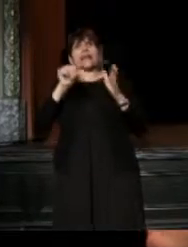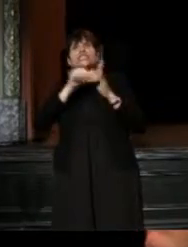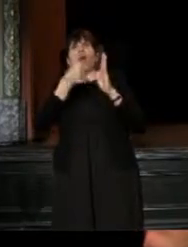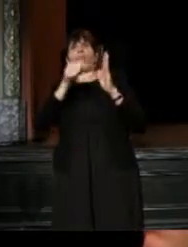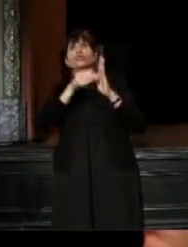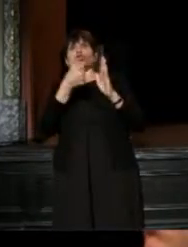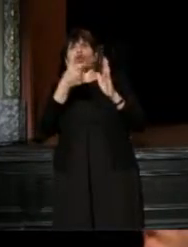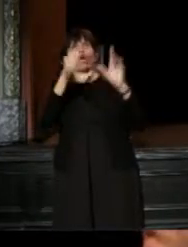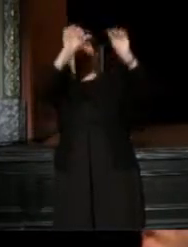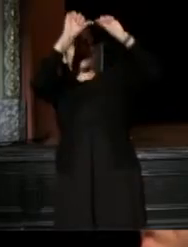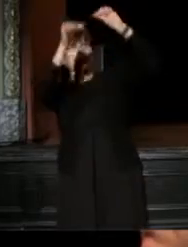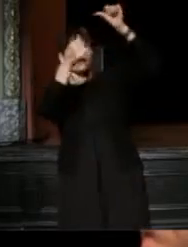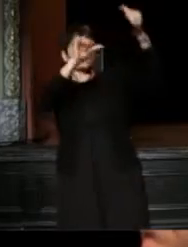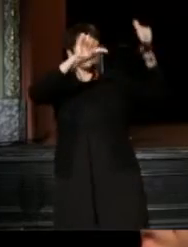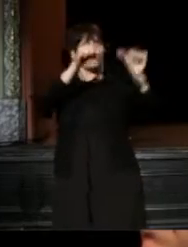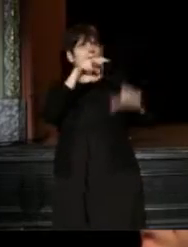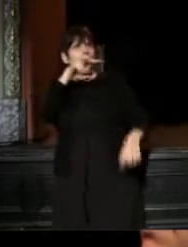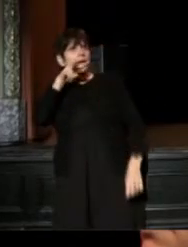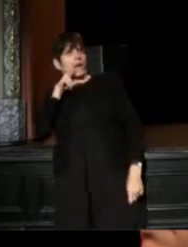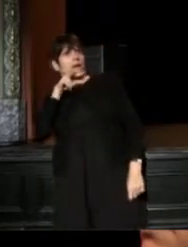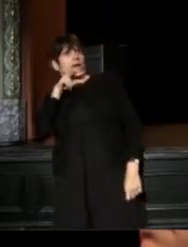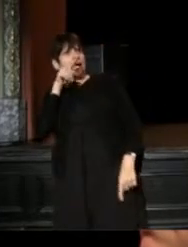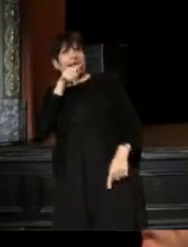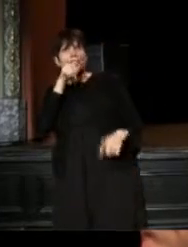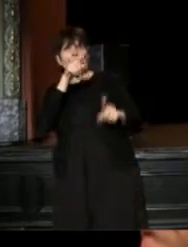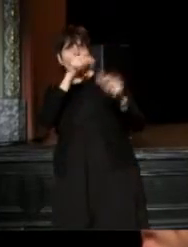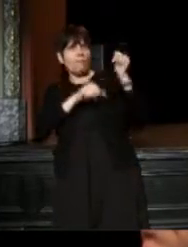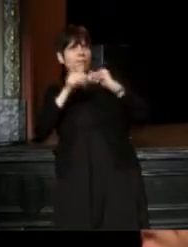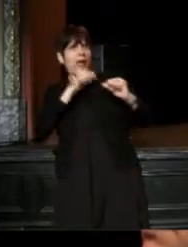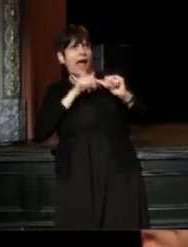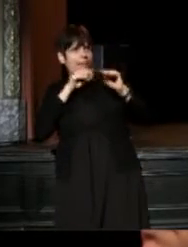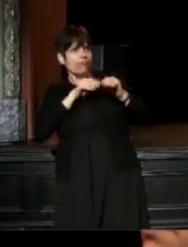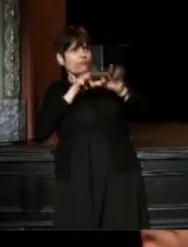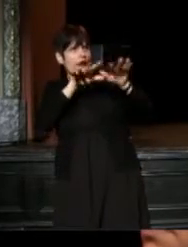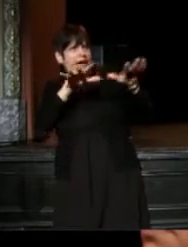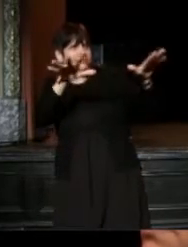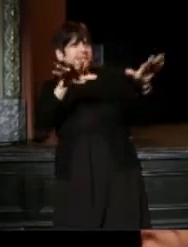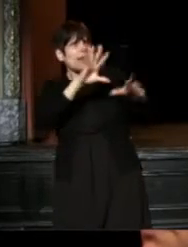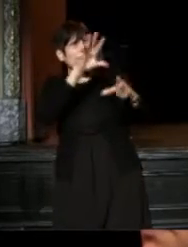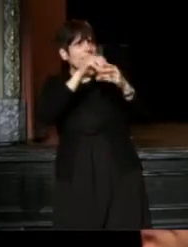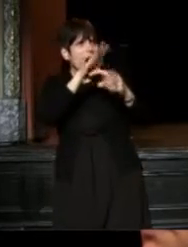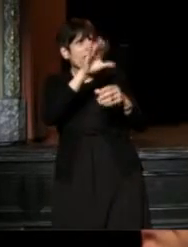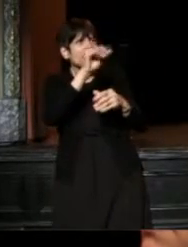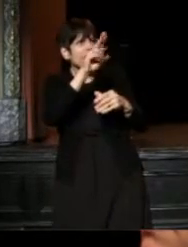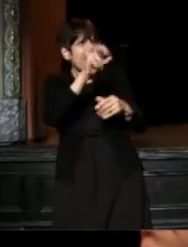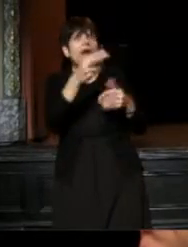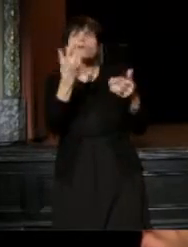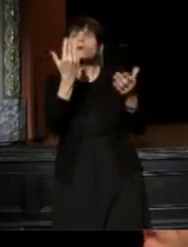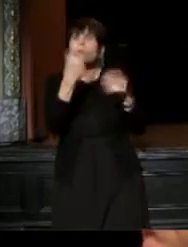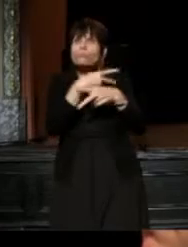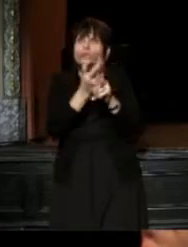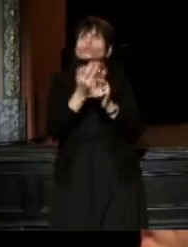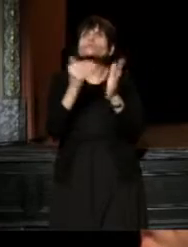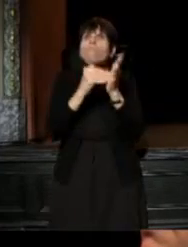in order to get to a play that resonates, that will become a part of the canon, that will be produced multiple times around the country,